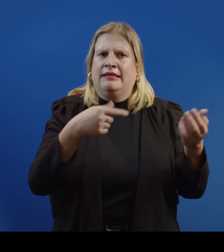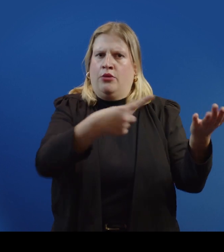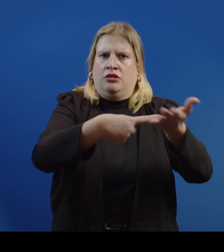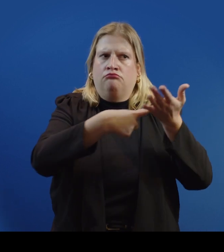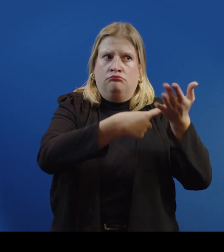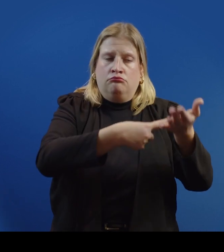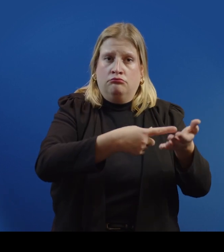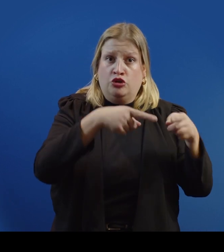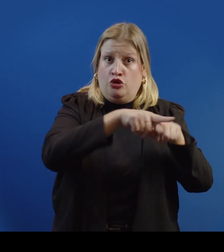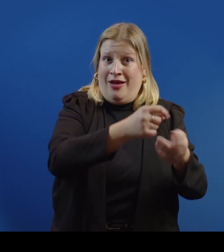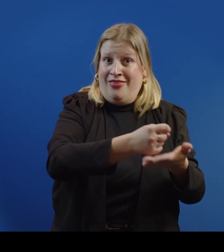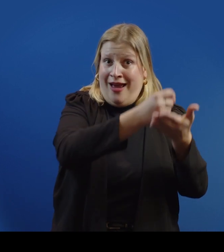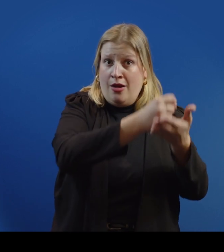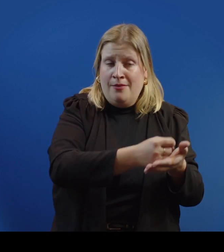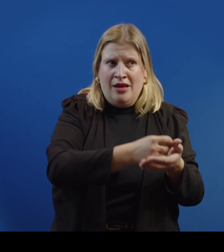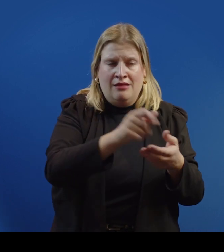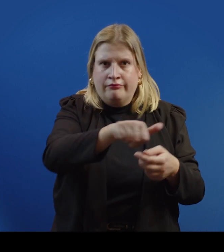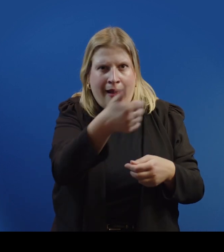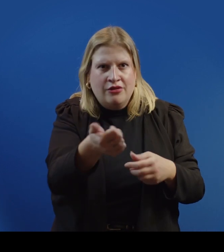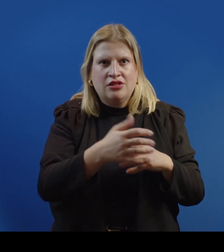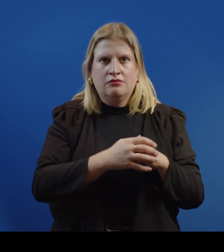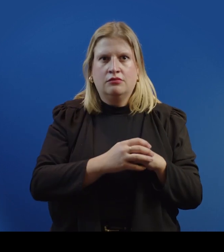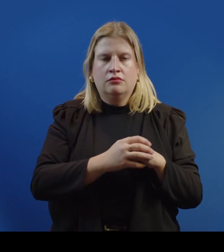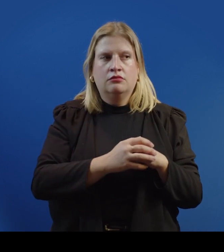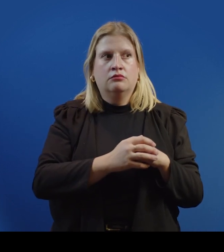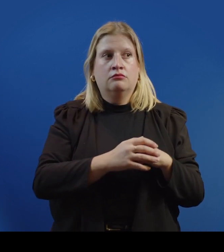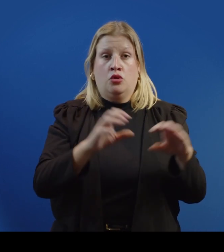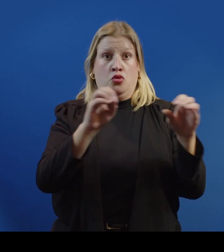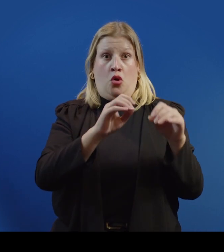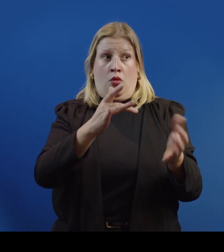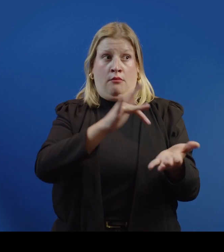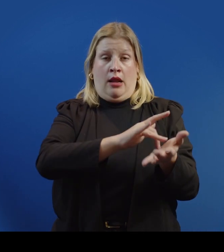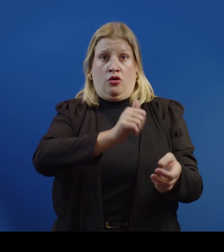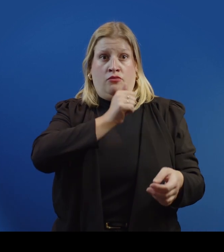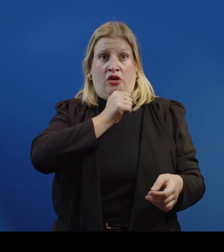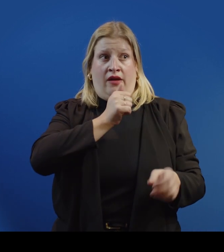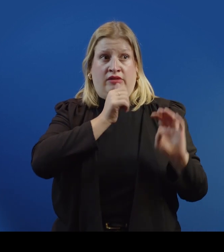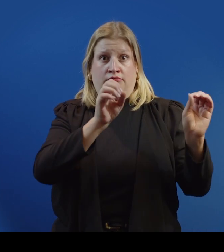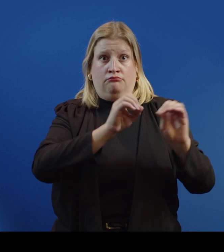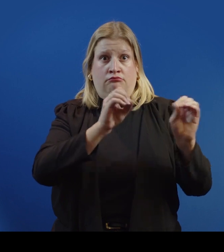either were discussed in therapy or whatever it is. I couldn't-- I had no medical privacy.